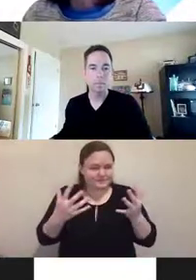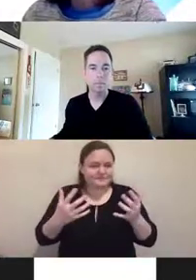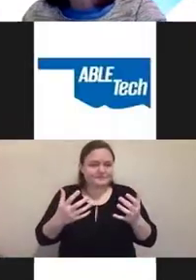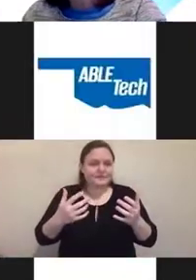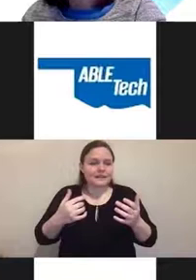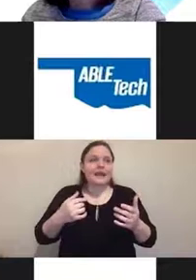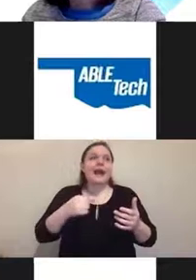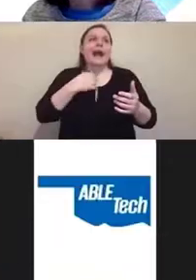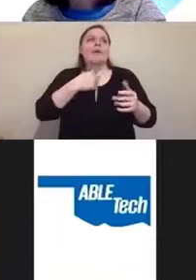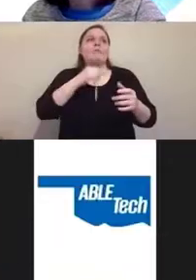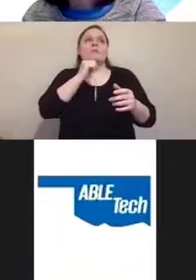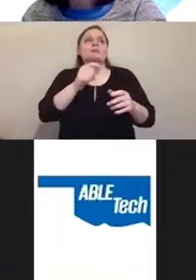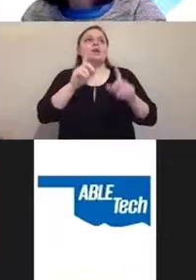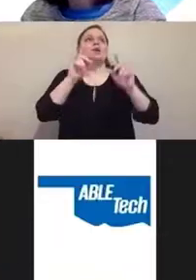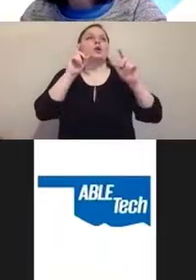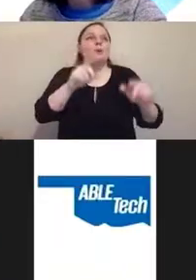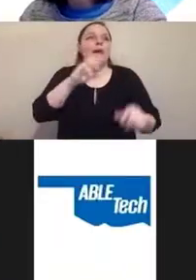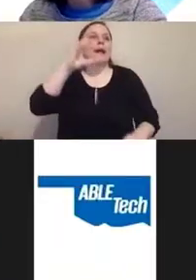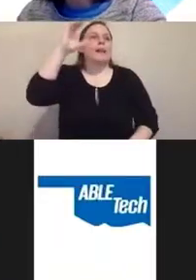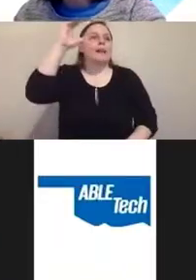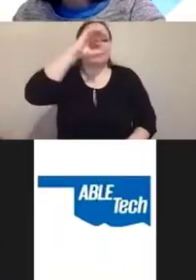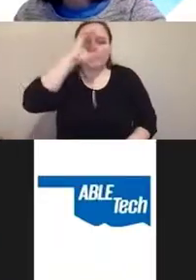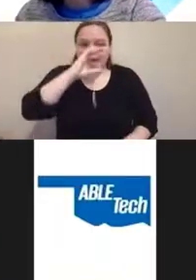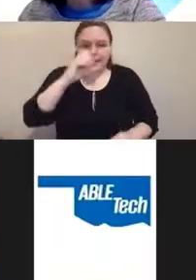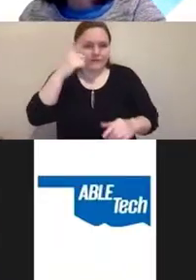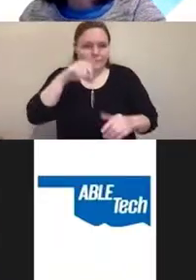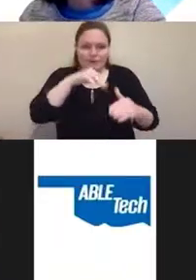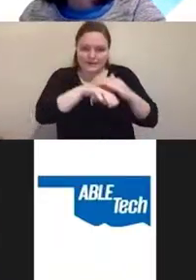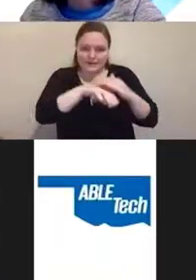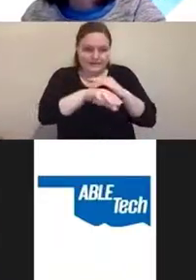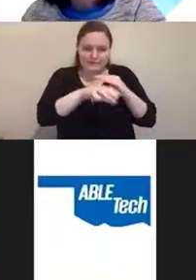and looking for accessability conferences to speak at this year.